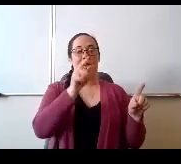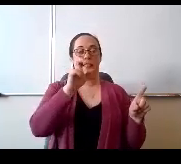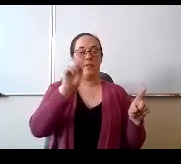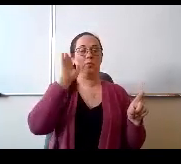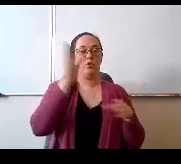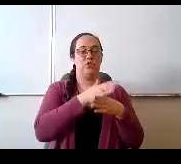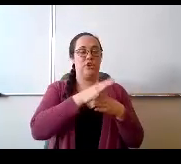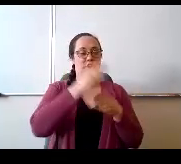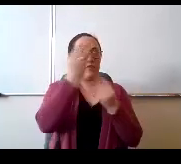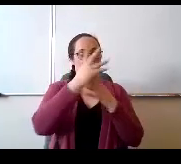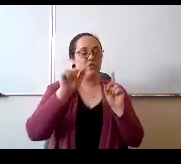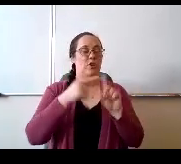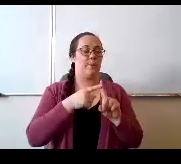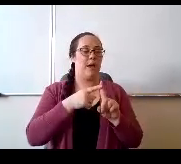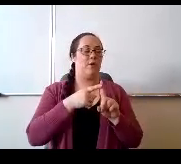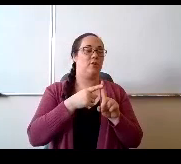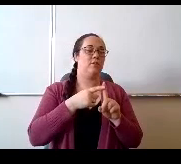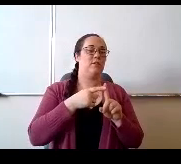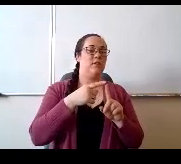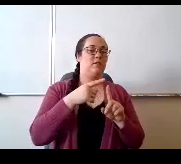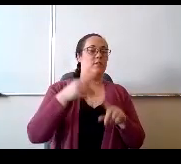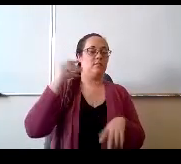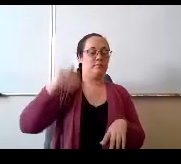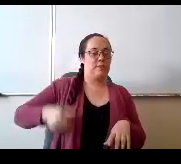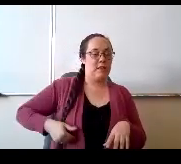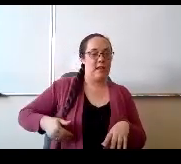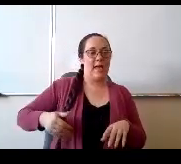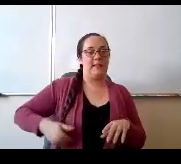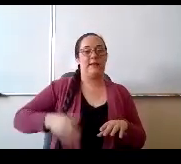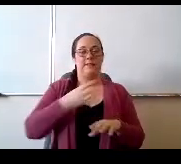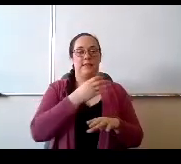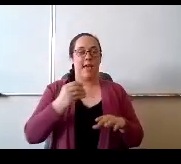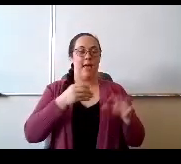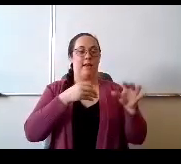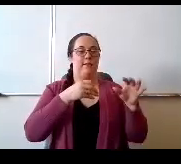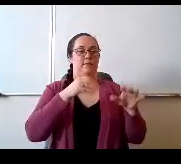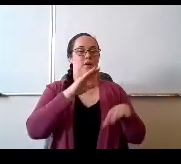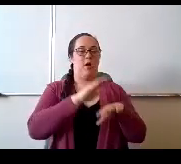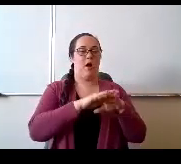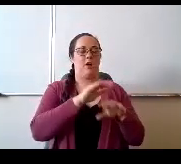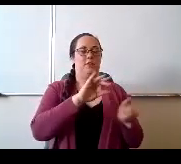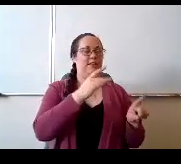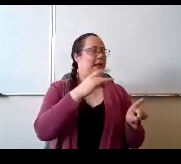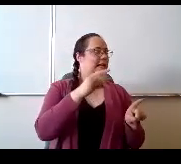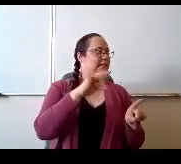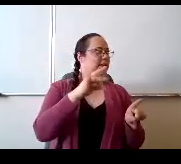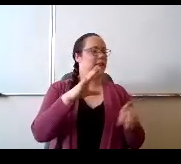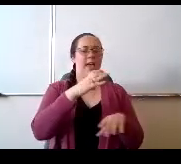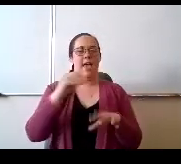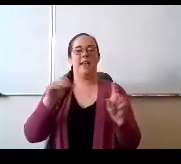on ethics in school finance on April 13th and Miss Thompson will explain ethics in school law on April 20th.